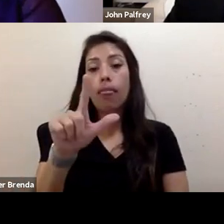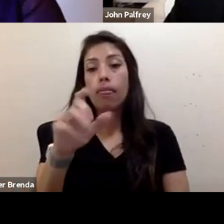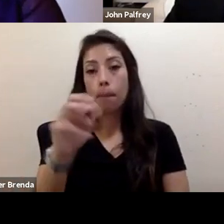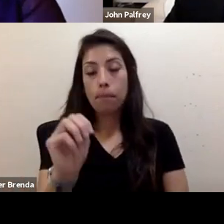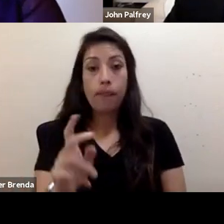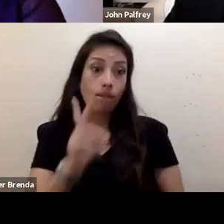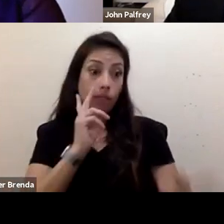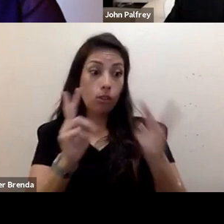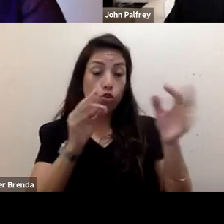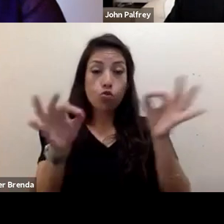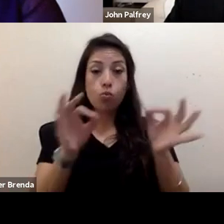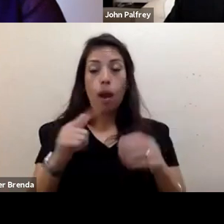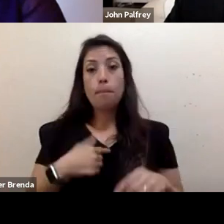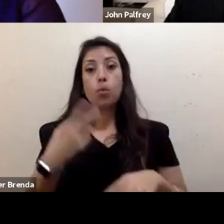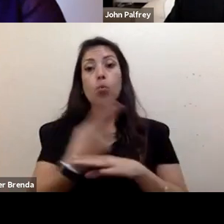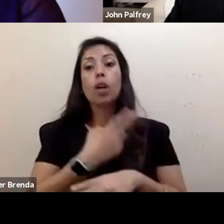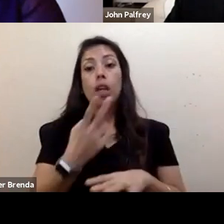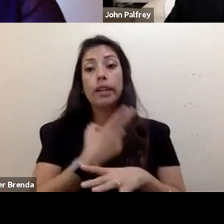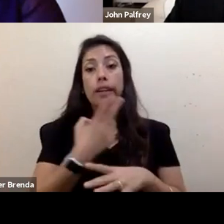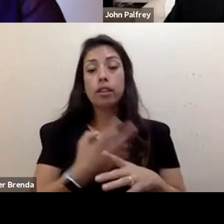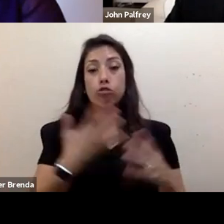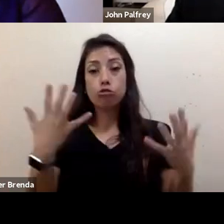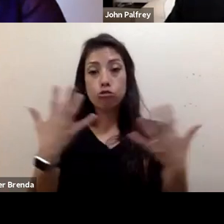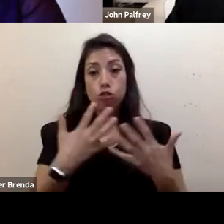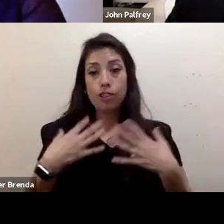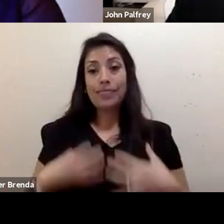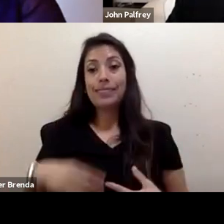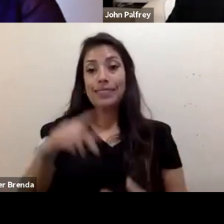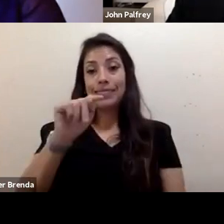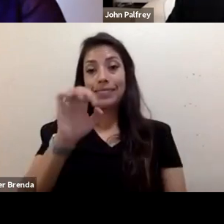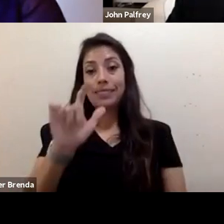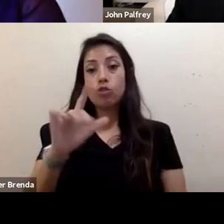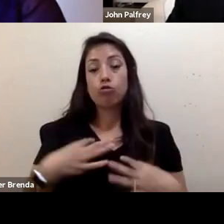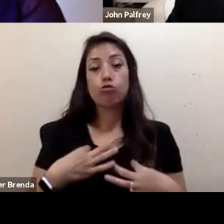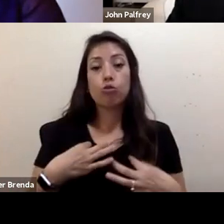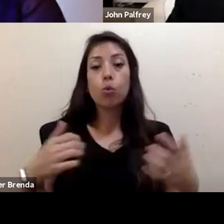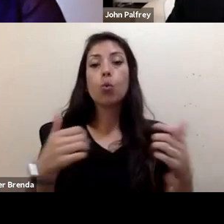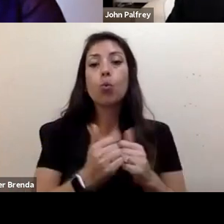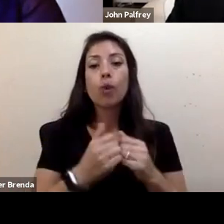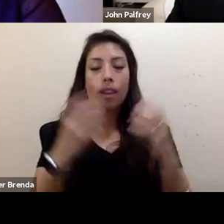I am wearing a dark teal shirt with beige headphones overhead,